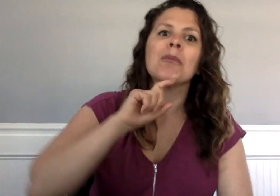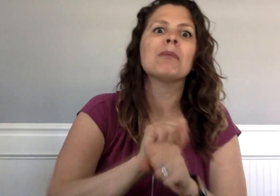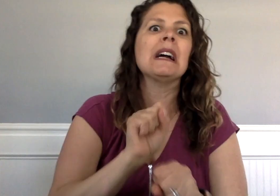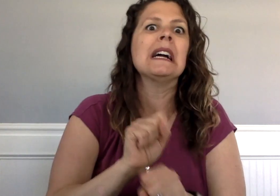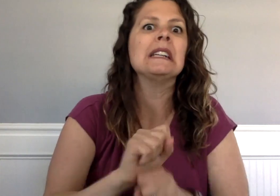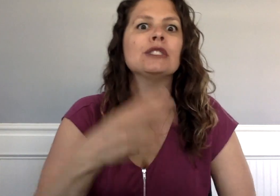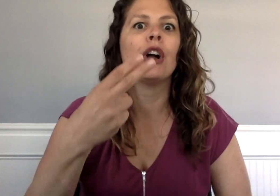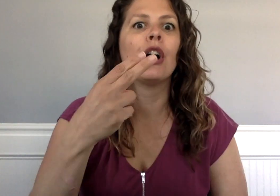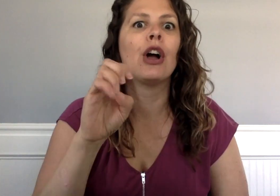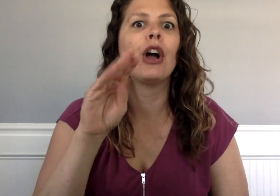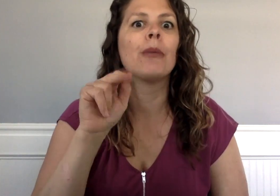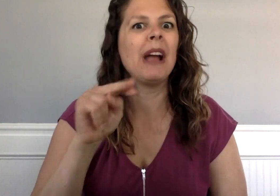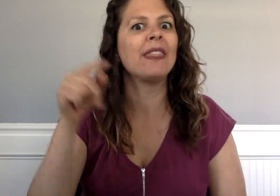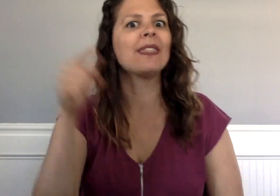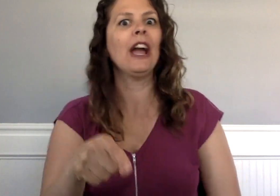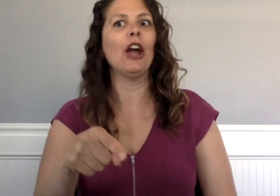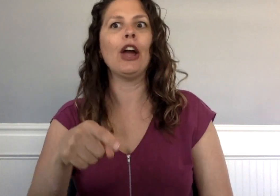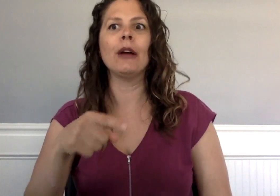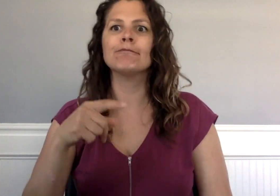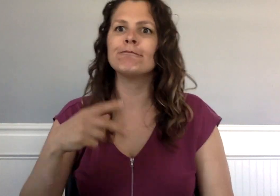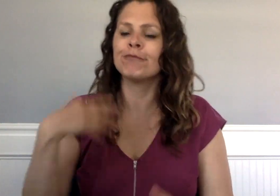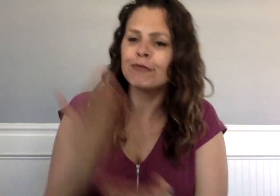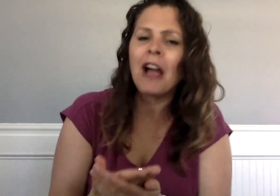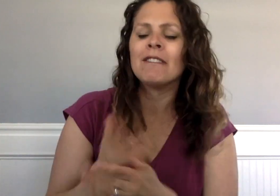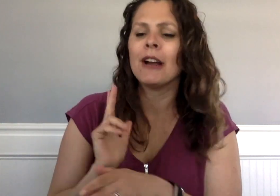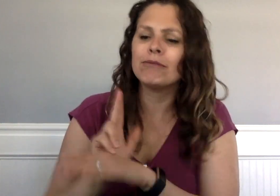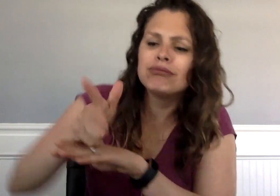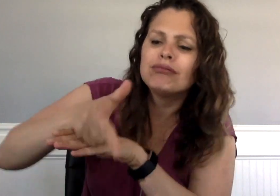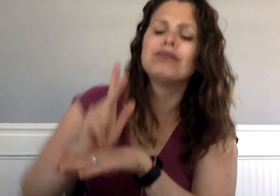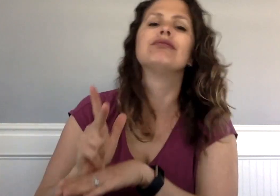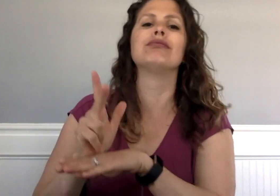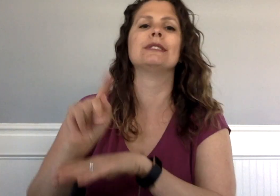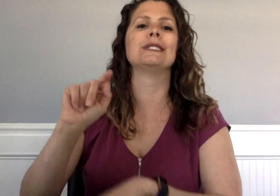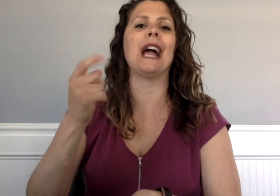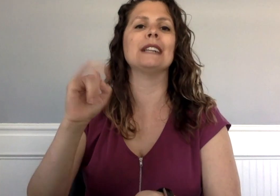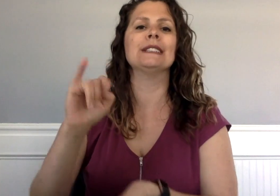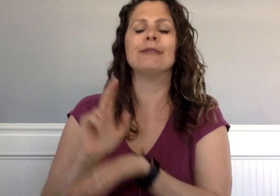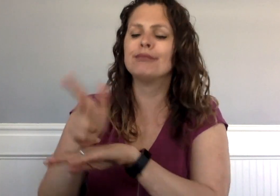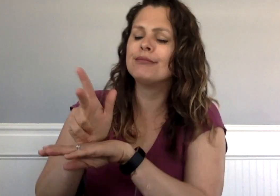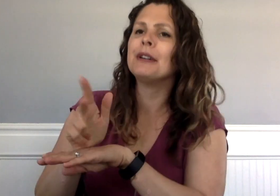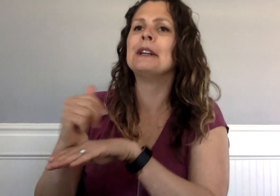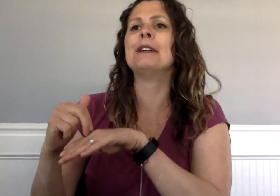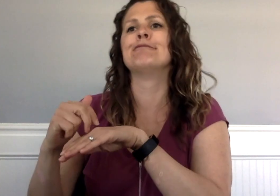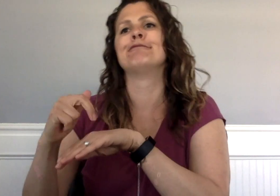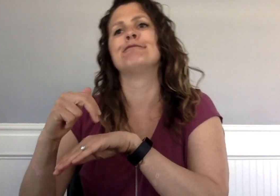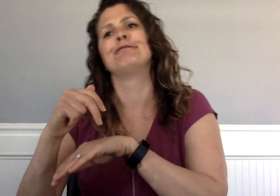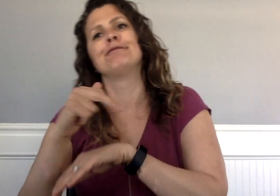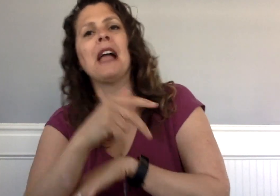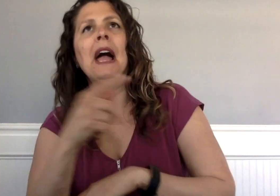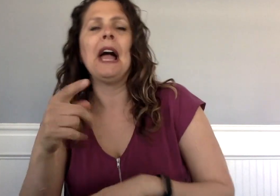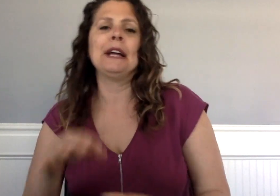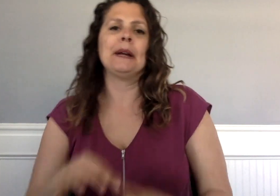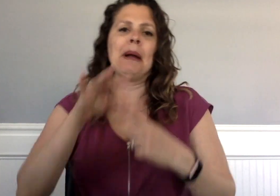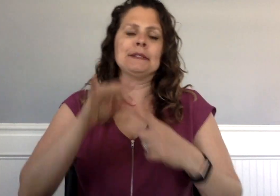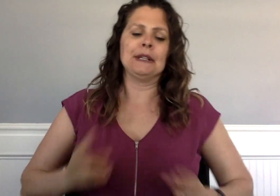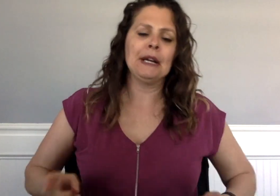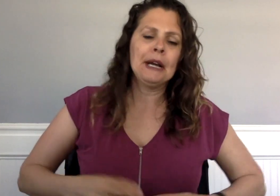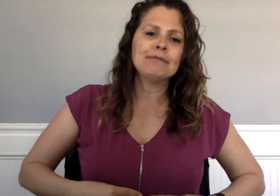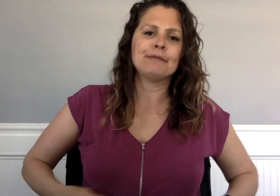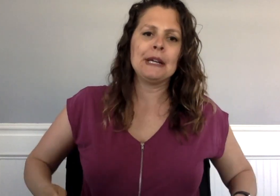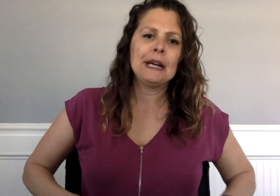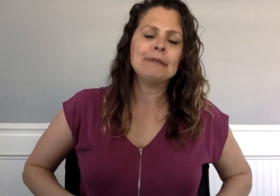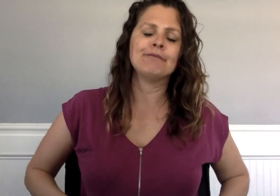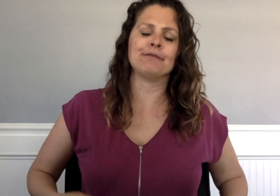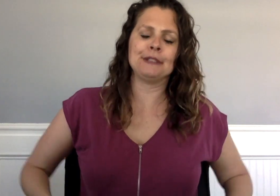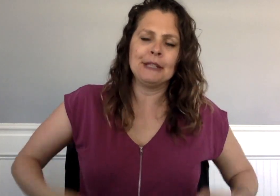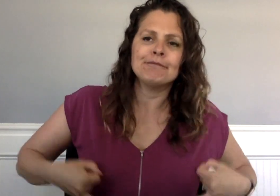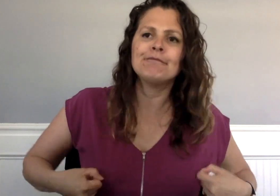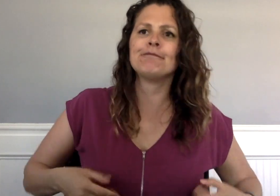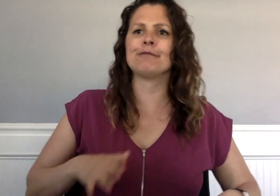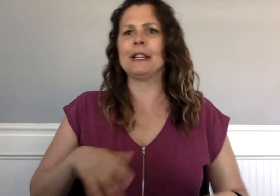Herman stepped out of the taxi and strapped on the harness.